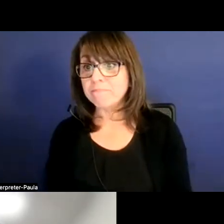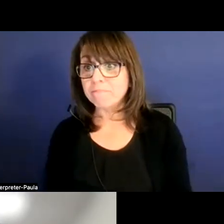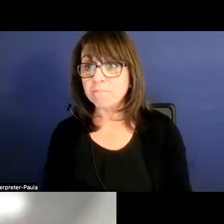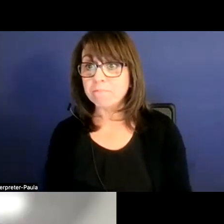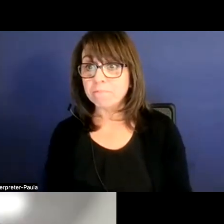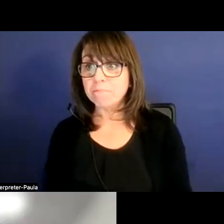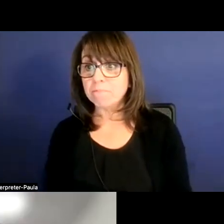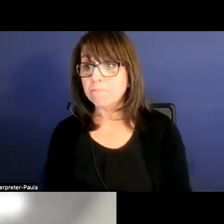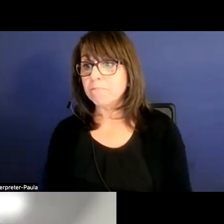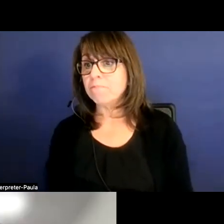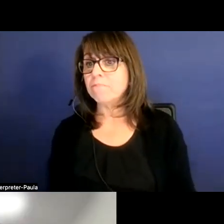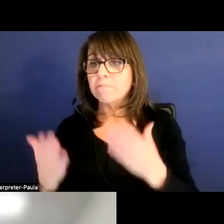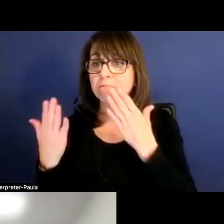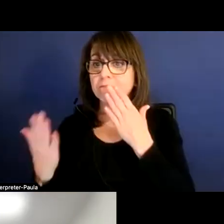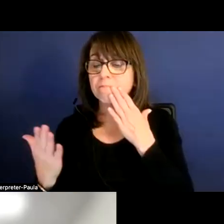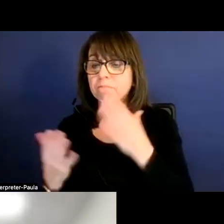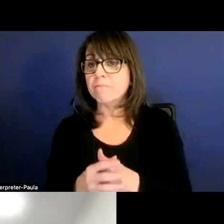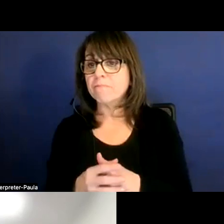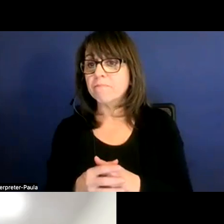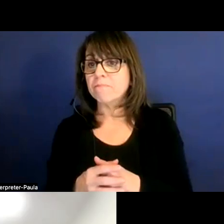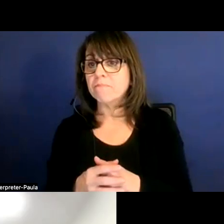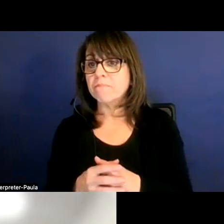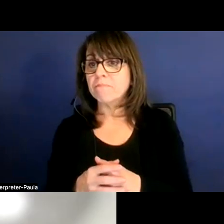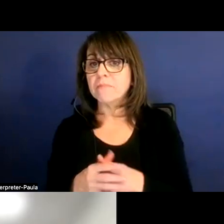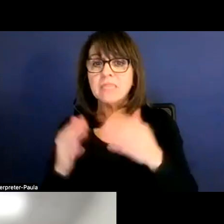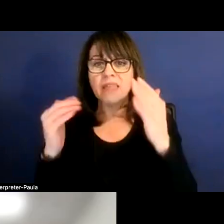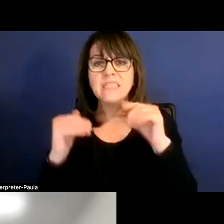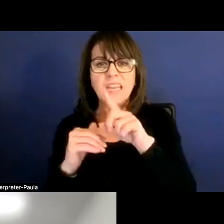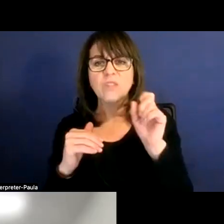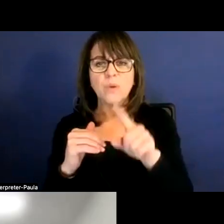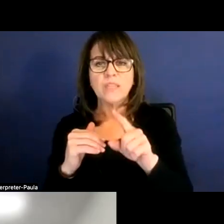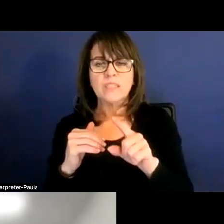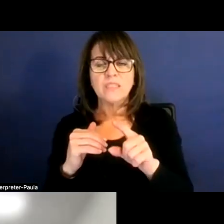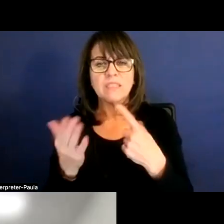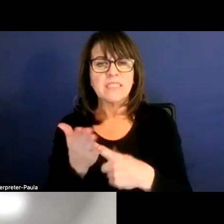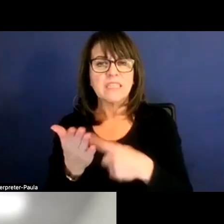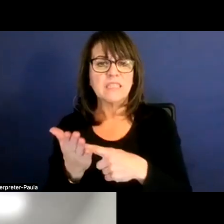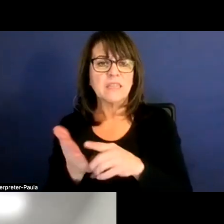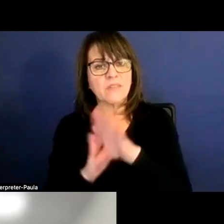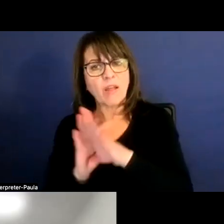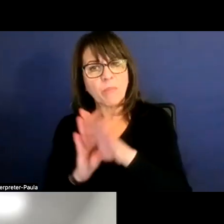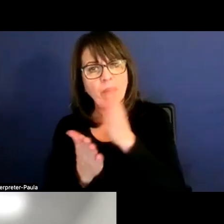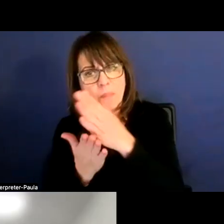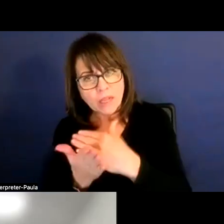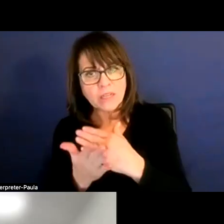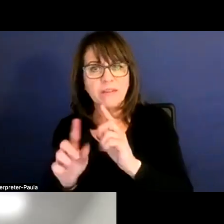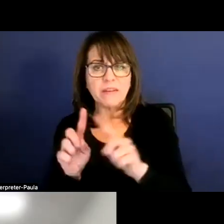Thank you. And so this next question really goes back to the budget development scenarios are developed